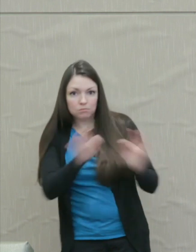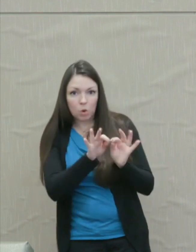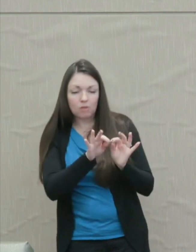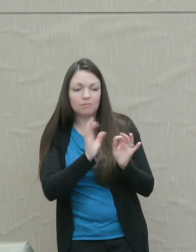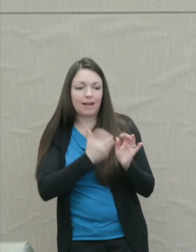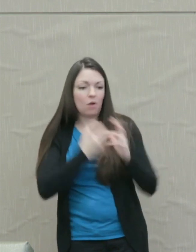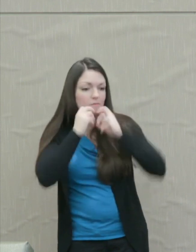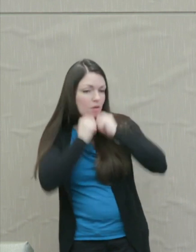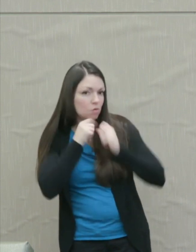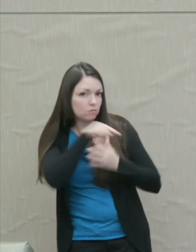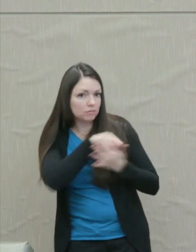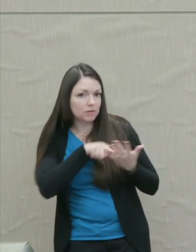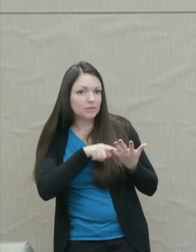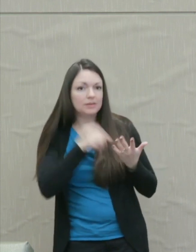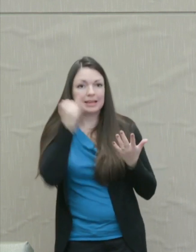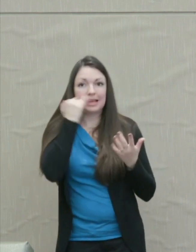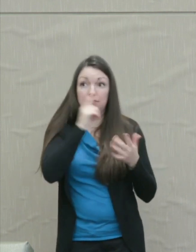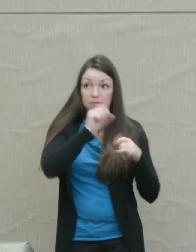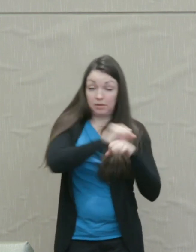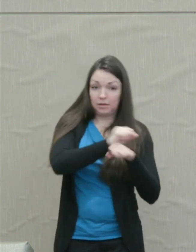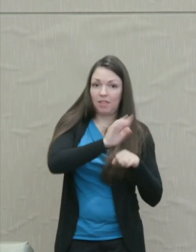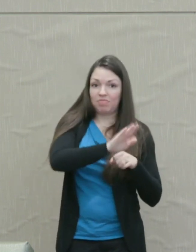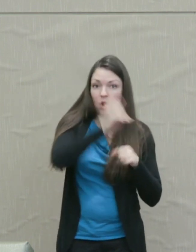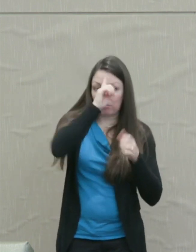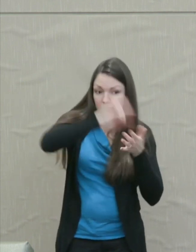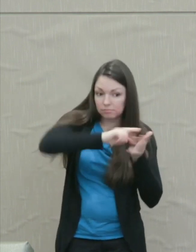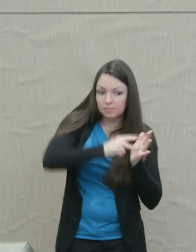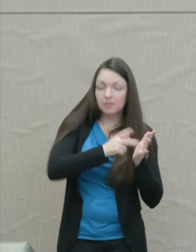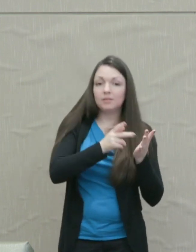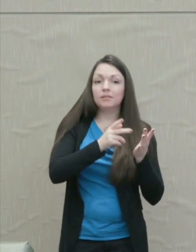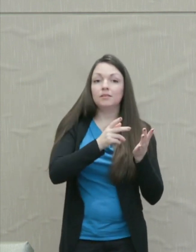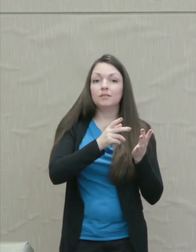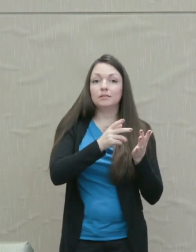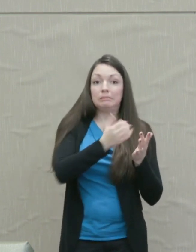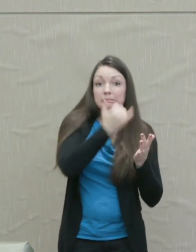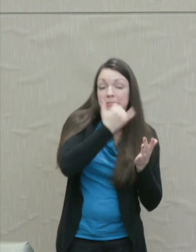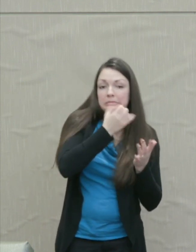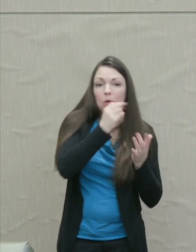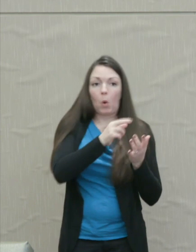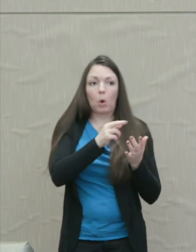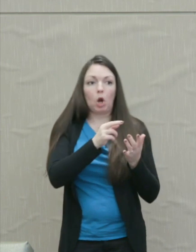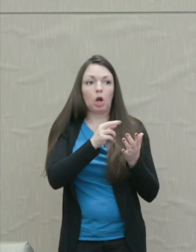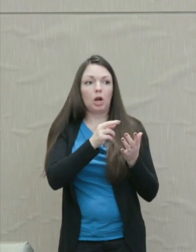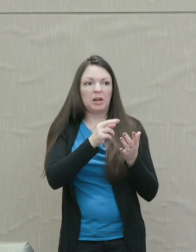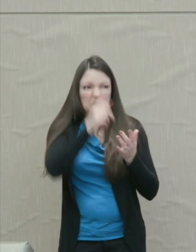really done wrongfully rather than just accidentally. But they're often on target.